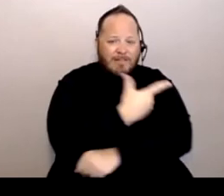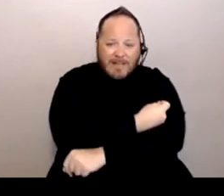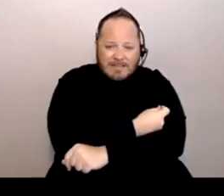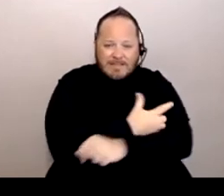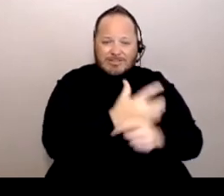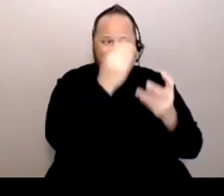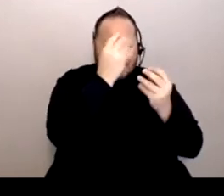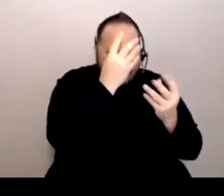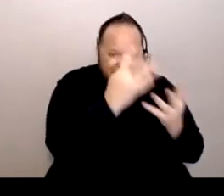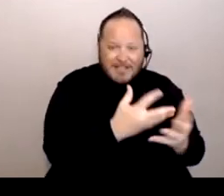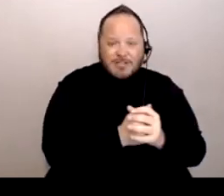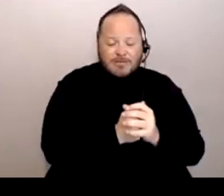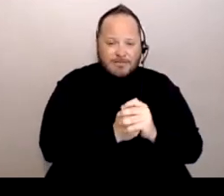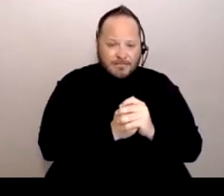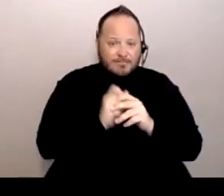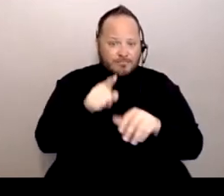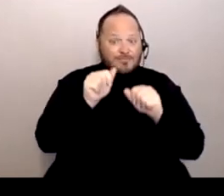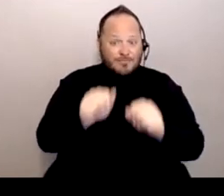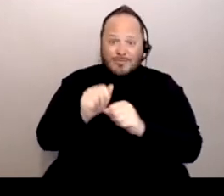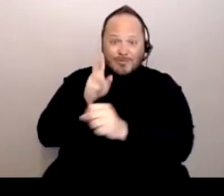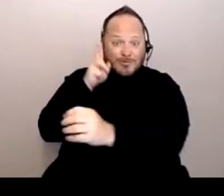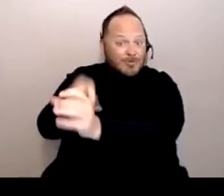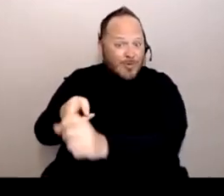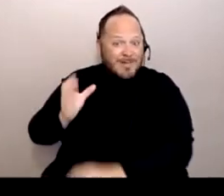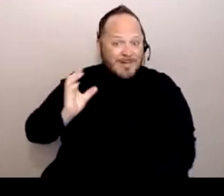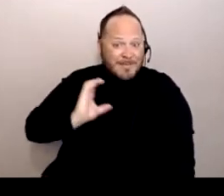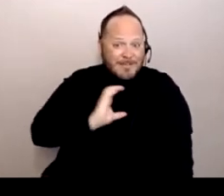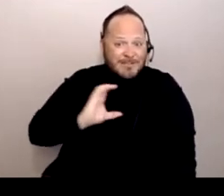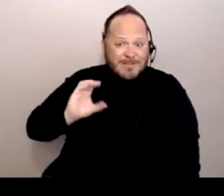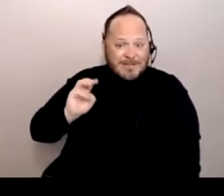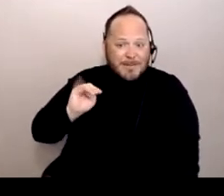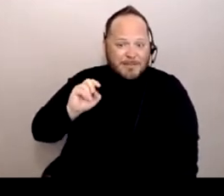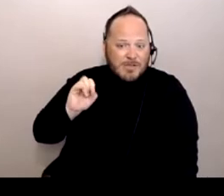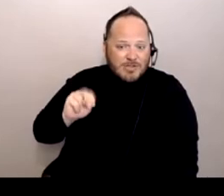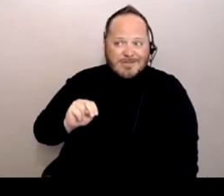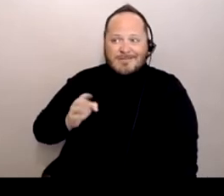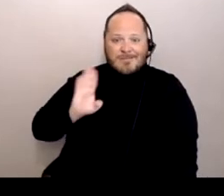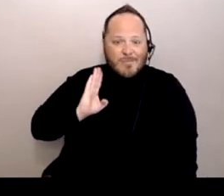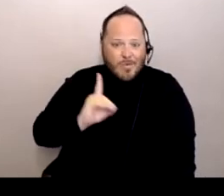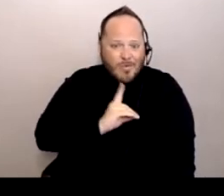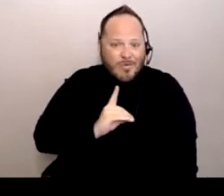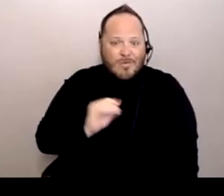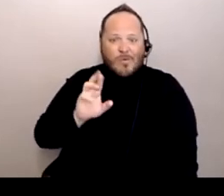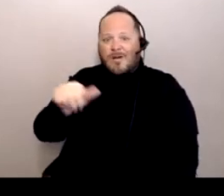You can join commissions and boards and other community groups that are serving our community